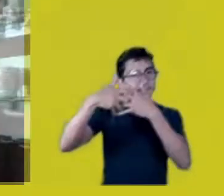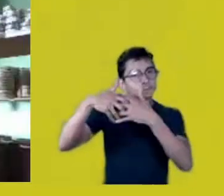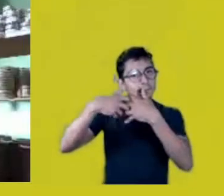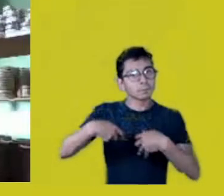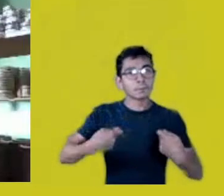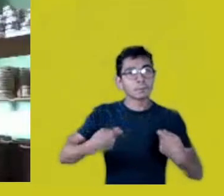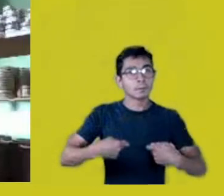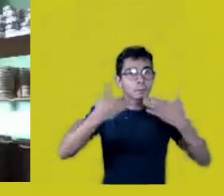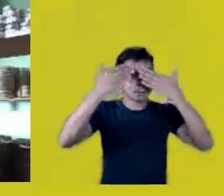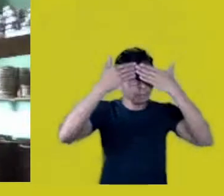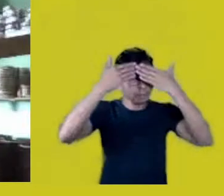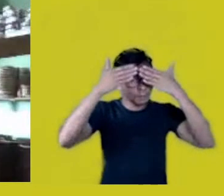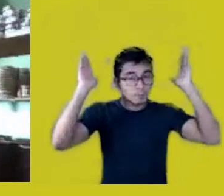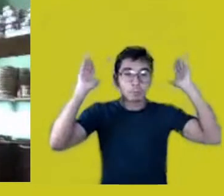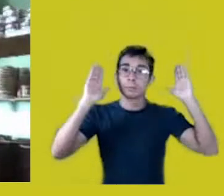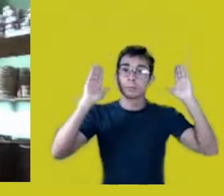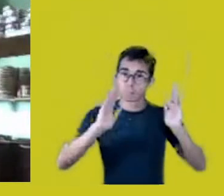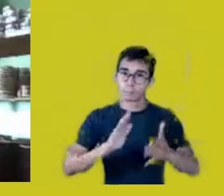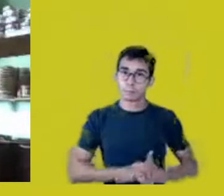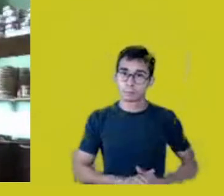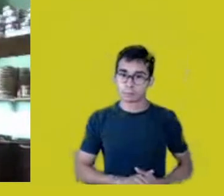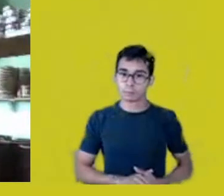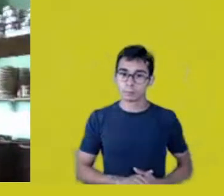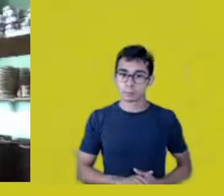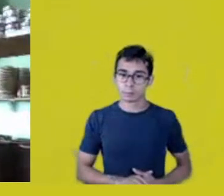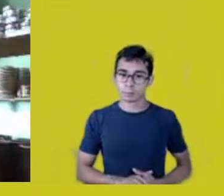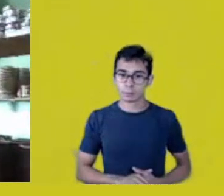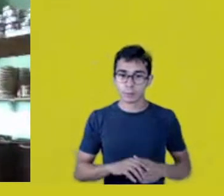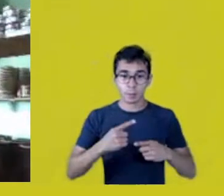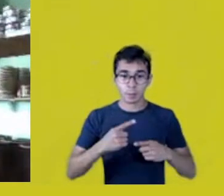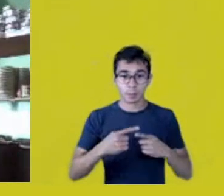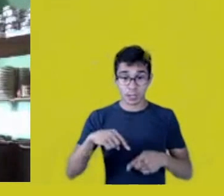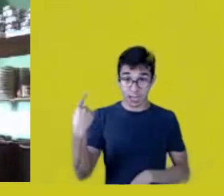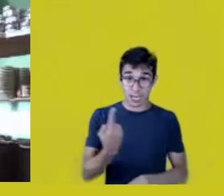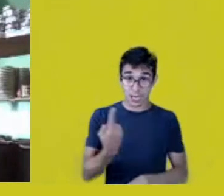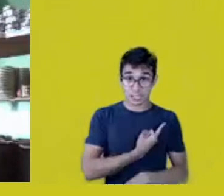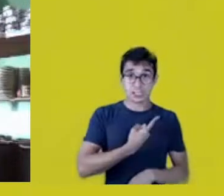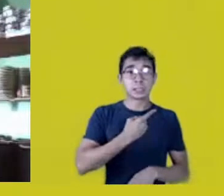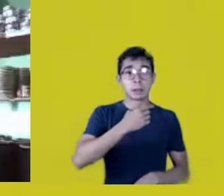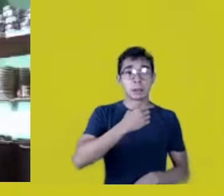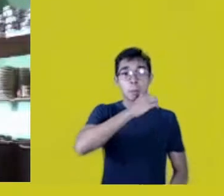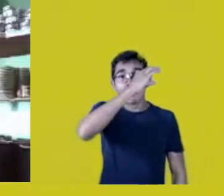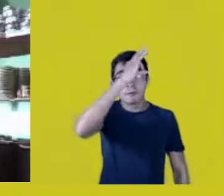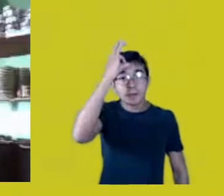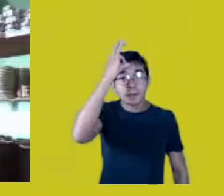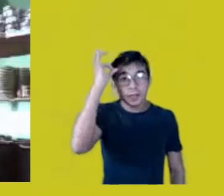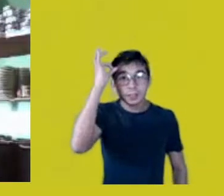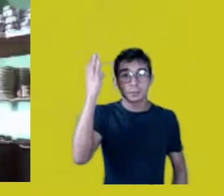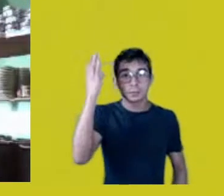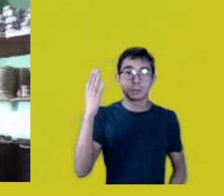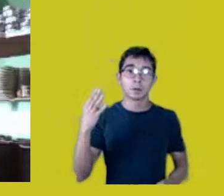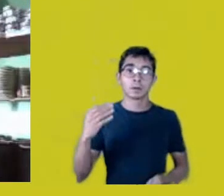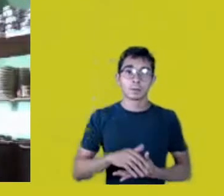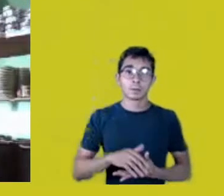because sometimes they’re falling for a... They don’t even know about it.